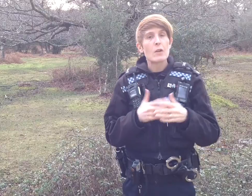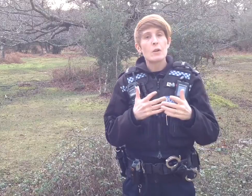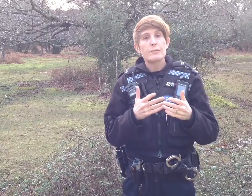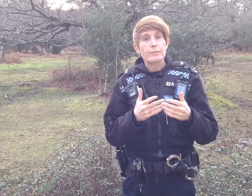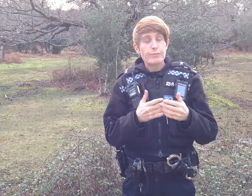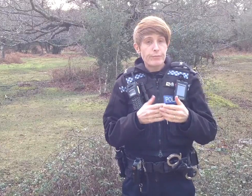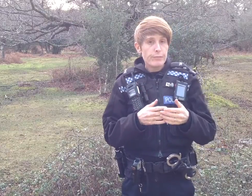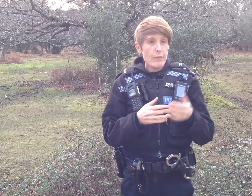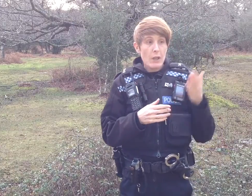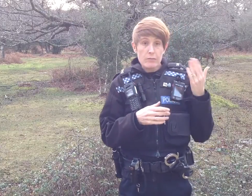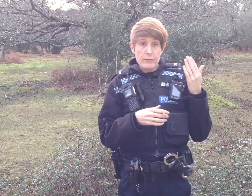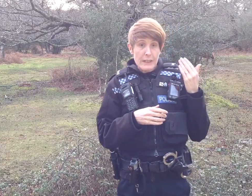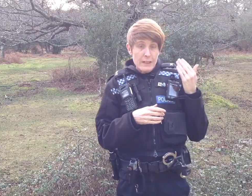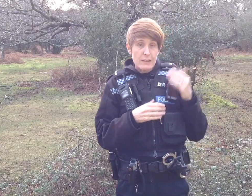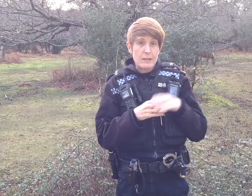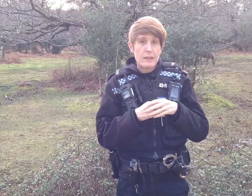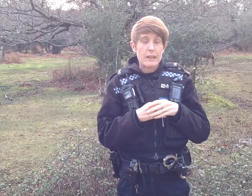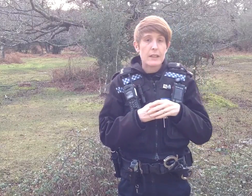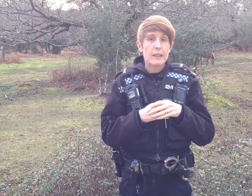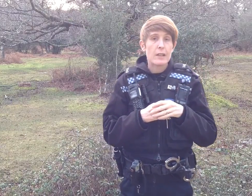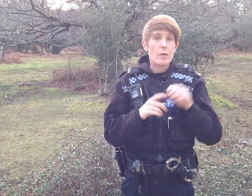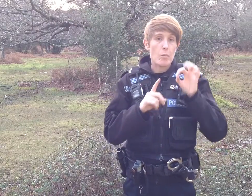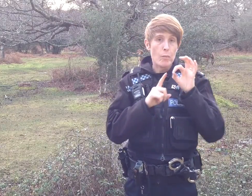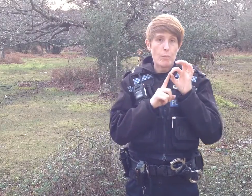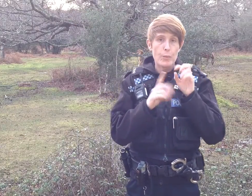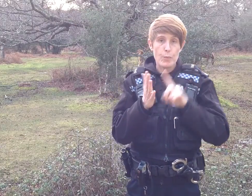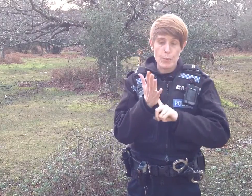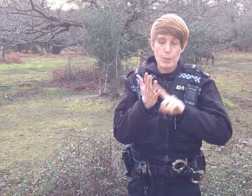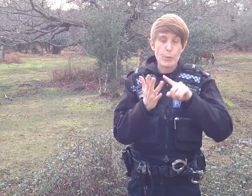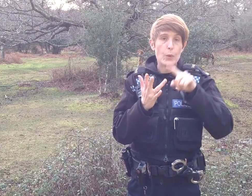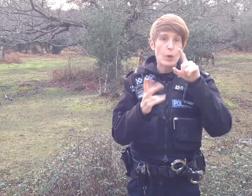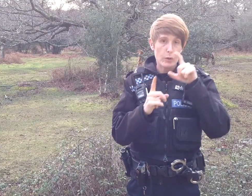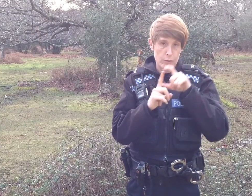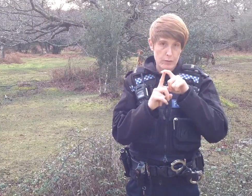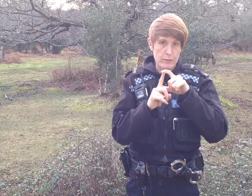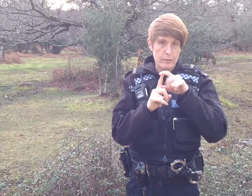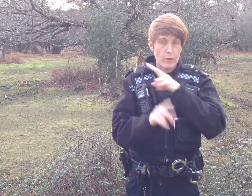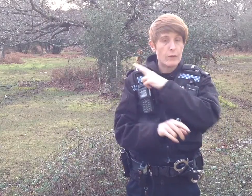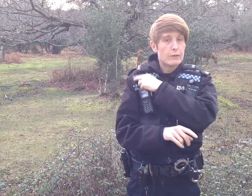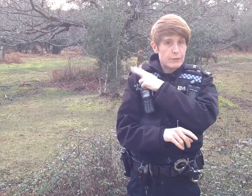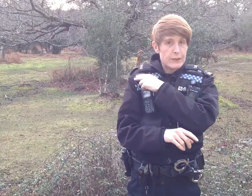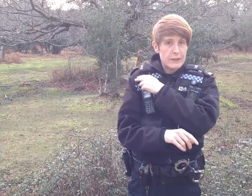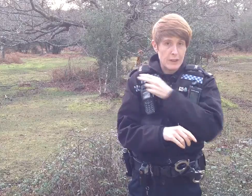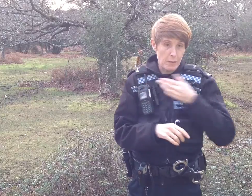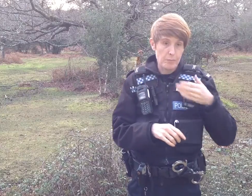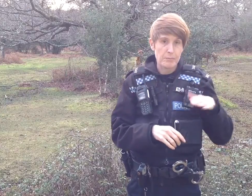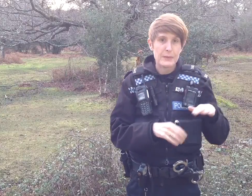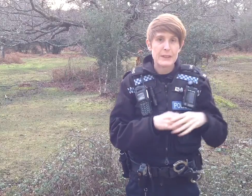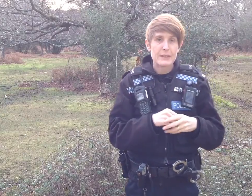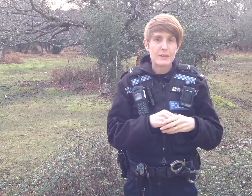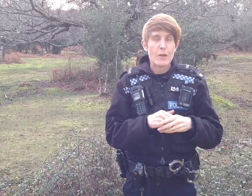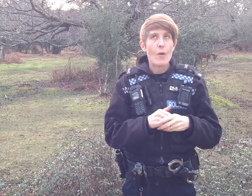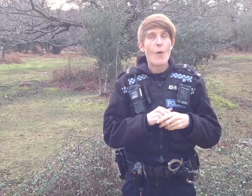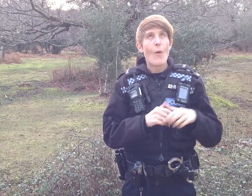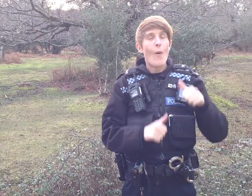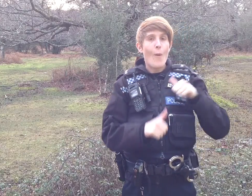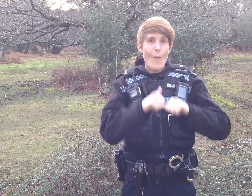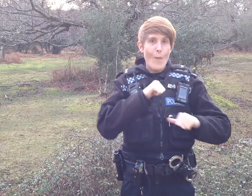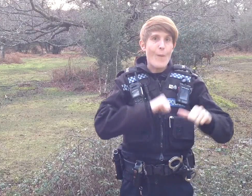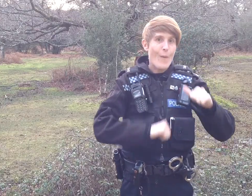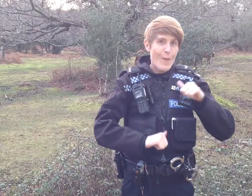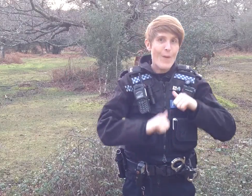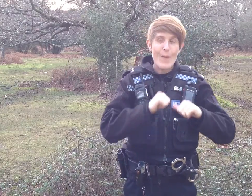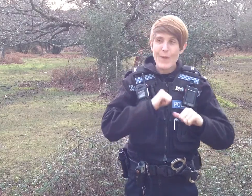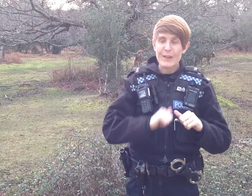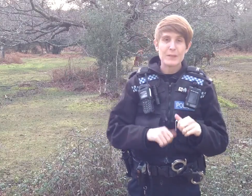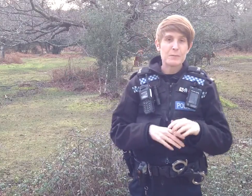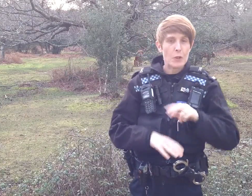Recently, I became a PLOD officer! I'm so proud!